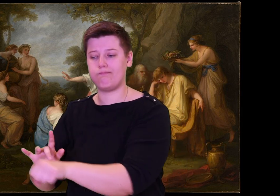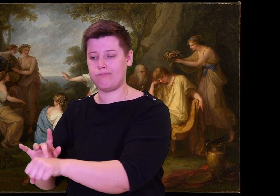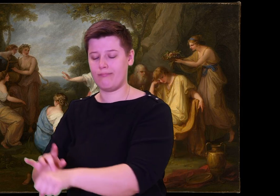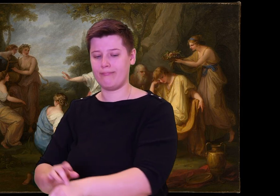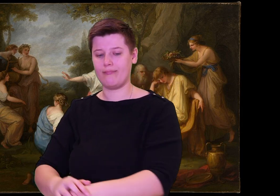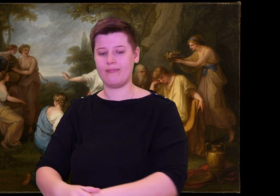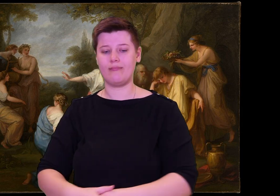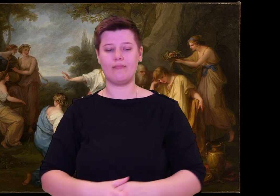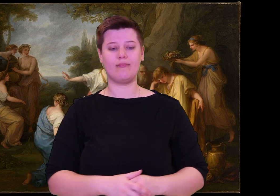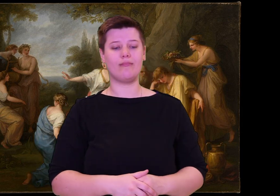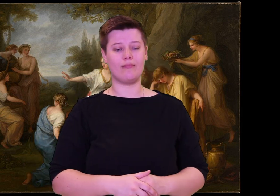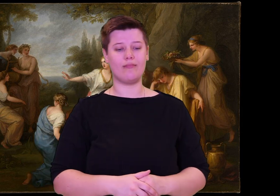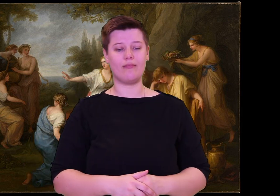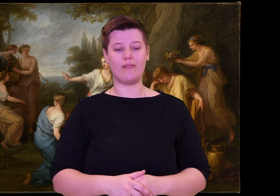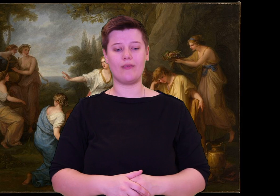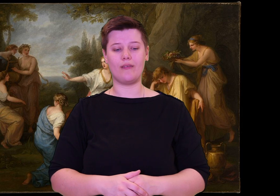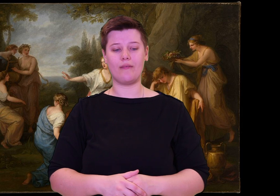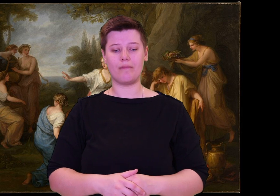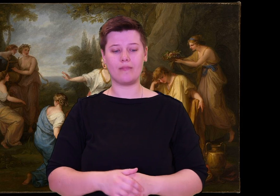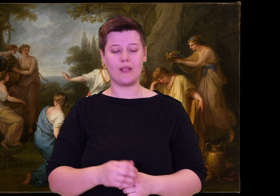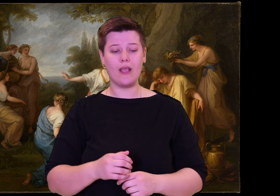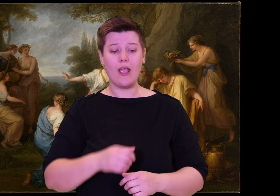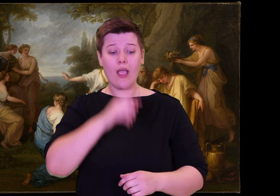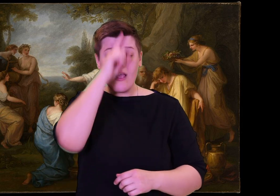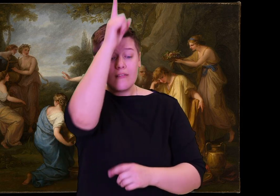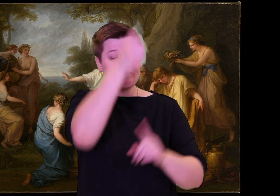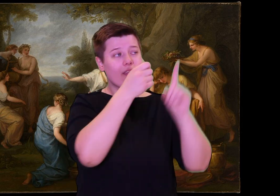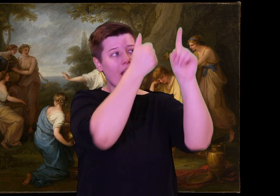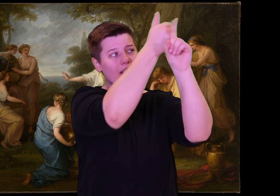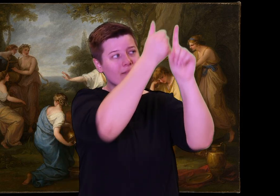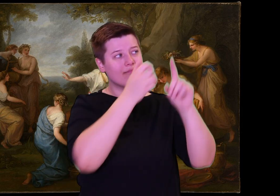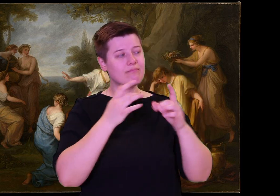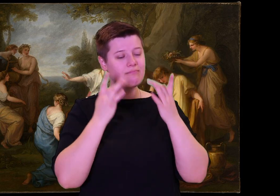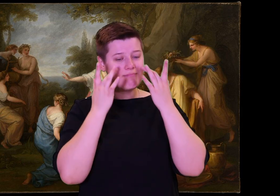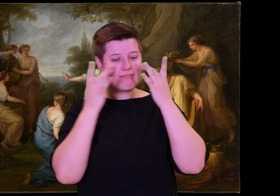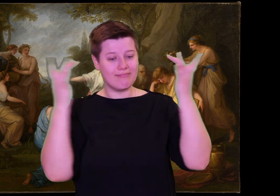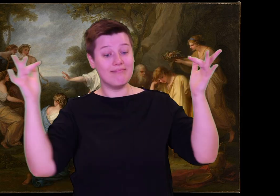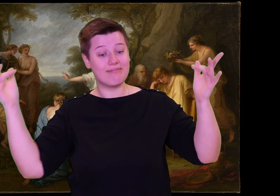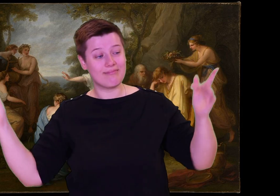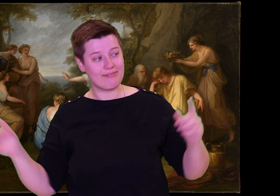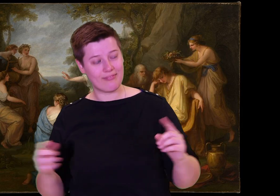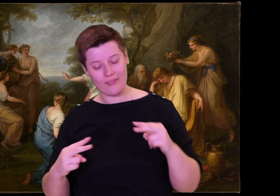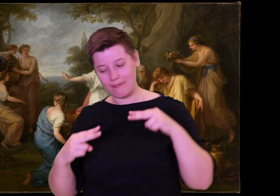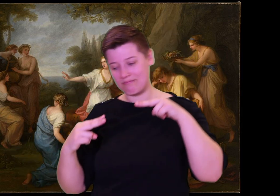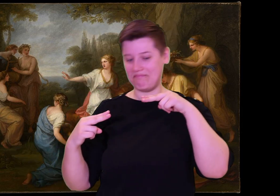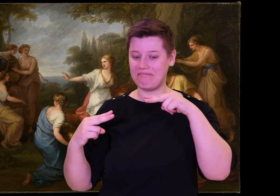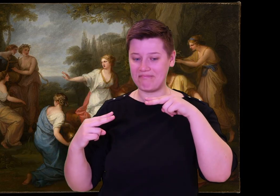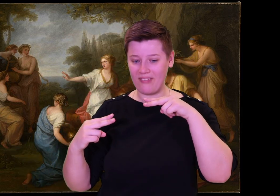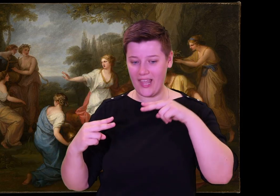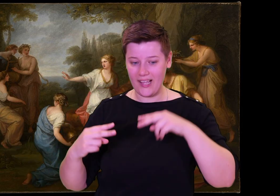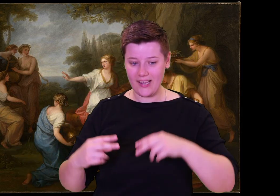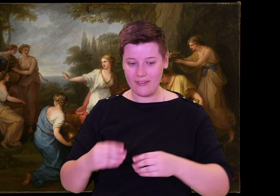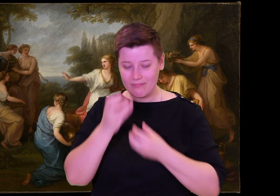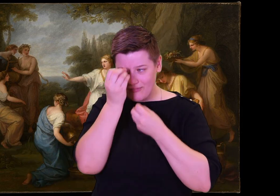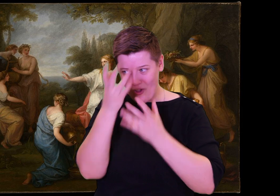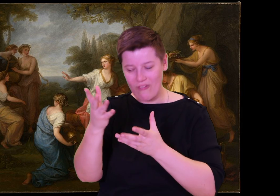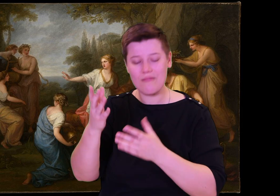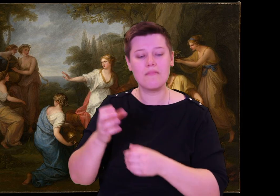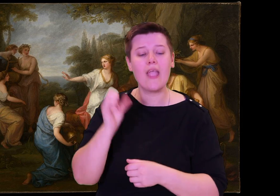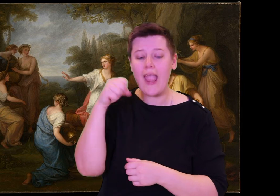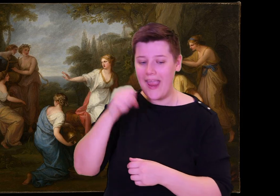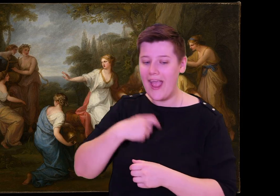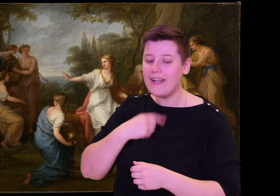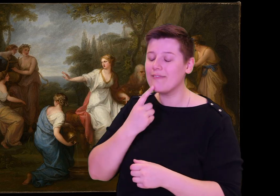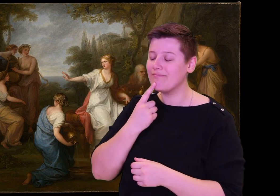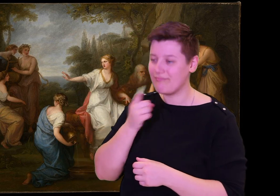Athena's clear bright eyes met his. She said, "Yes, I will tell you everything. I am